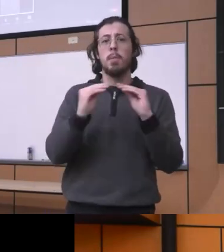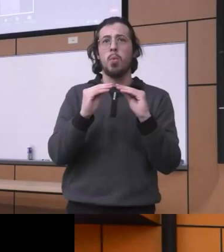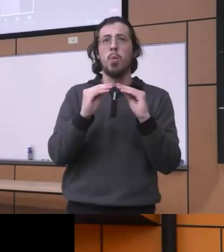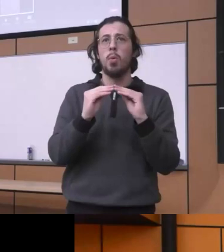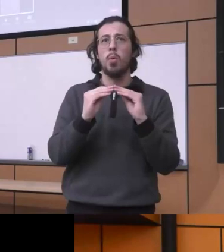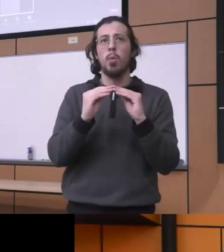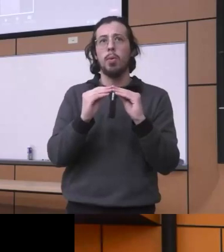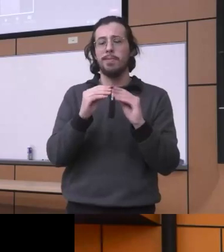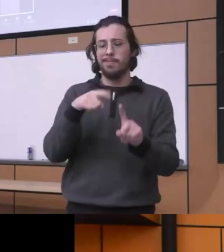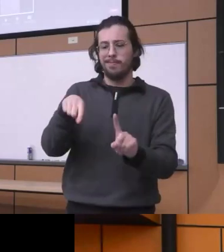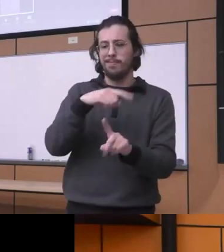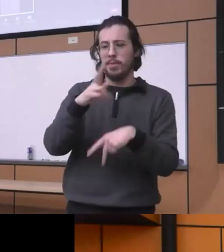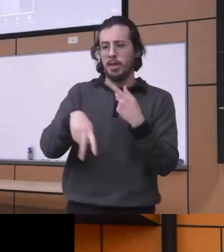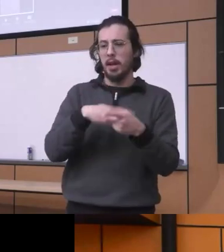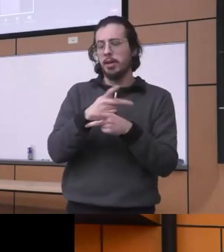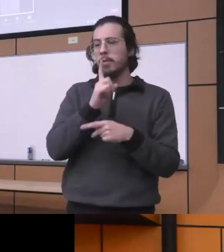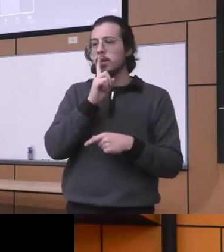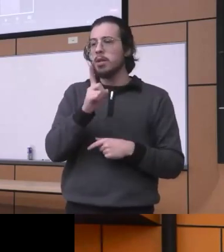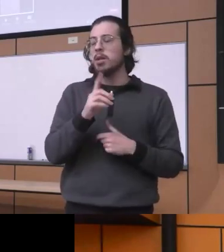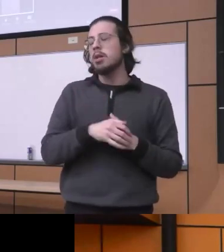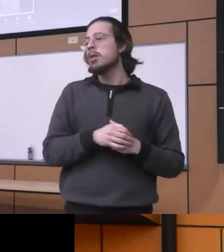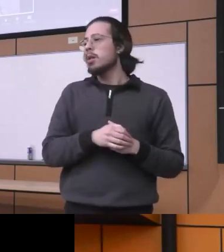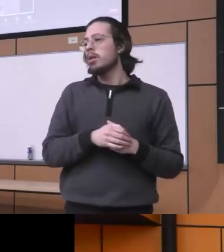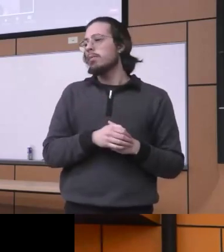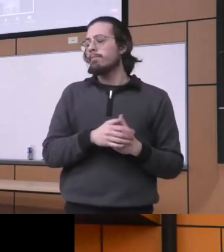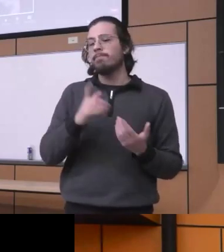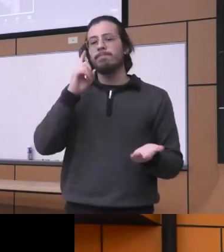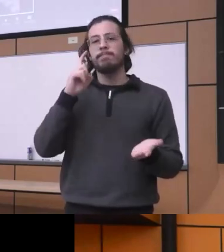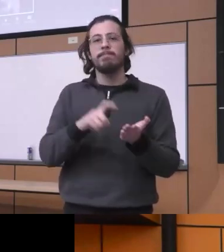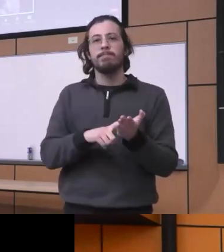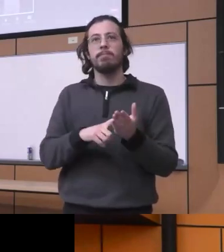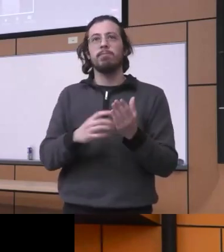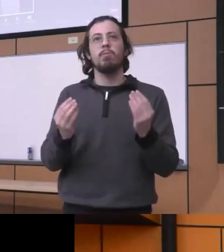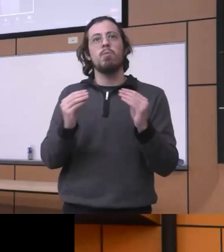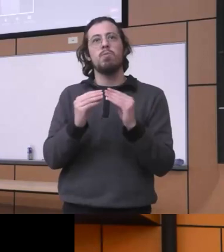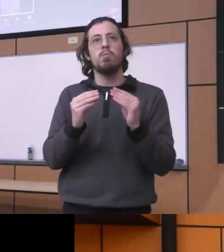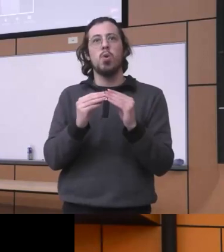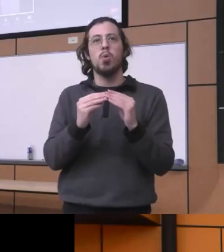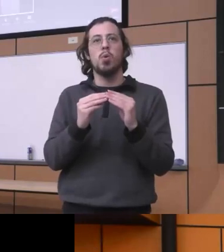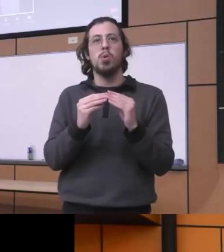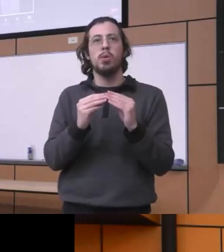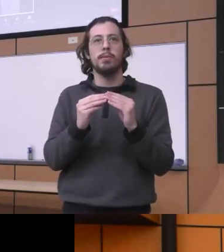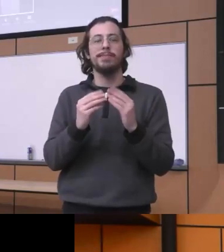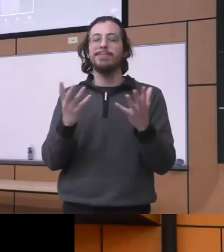this kind of 3D uh we're seeing it more fueling you know you know the uh because it's not it's